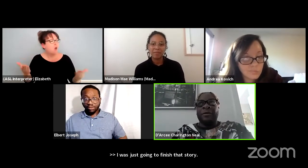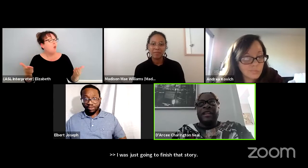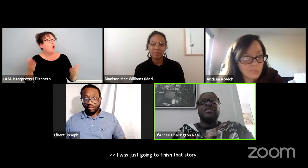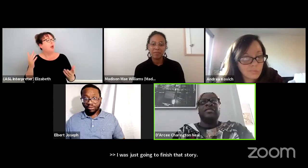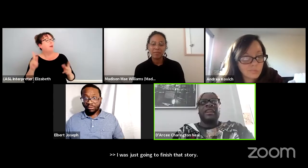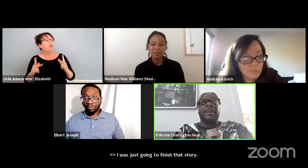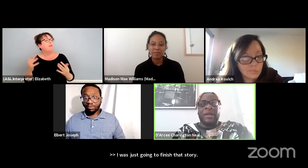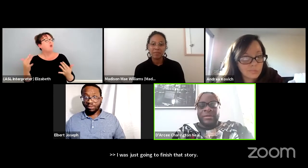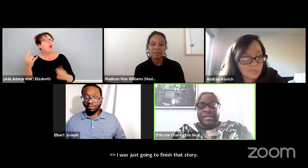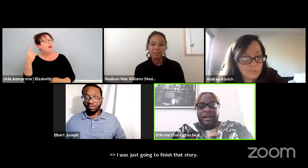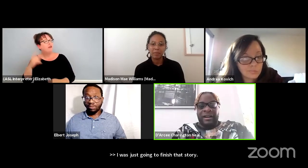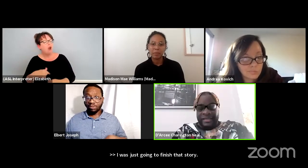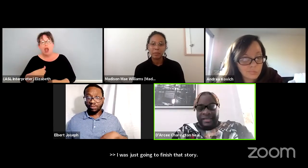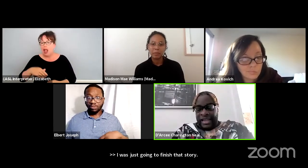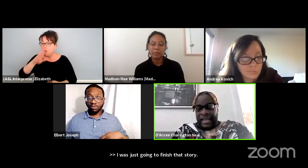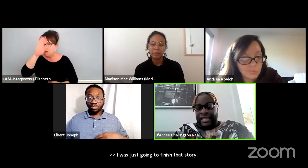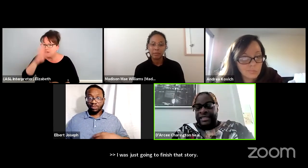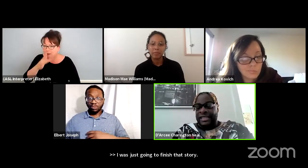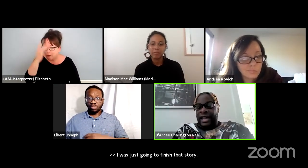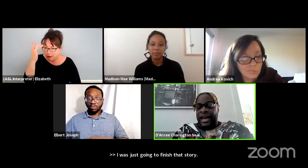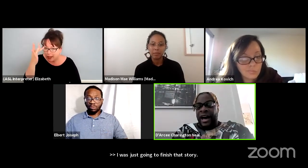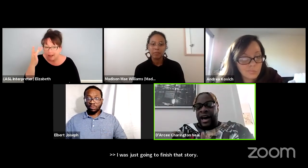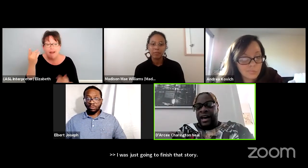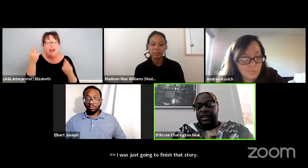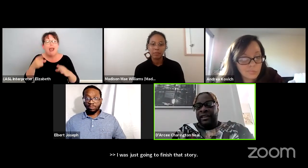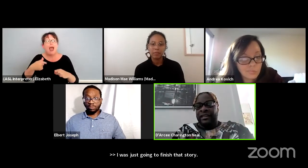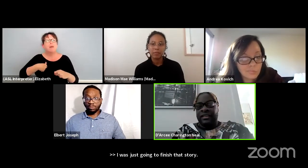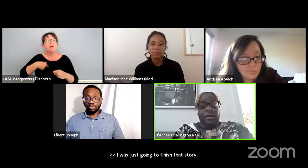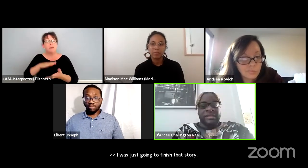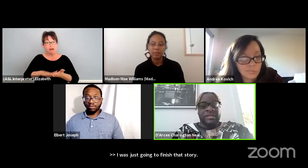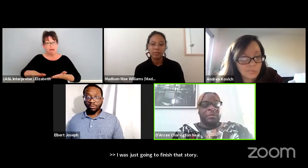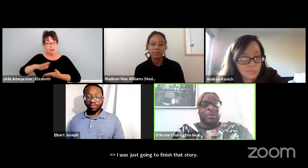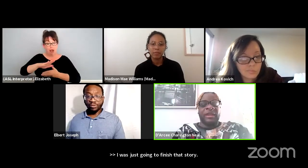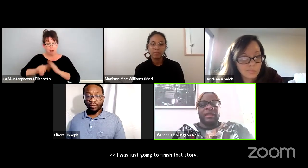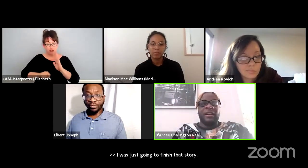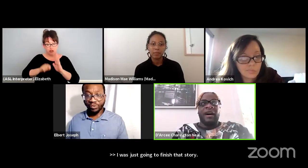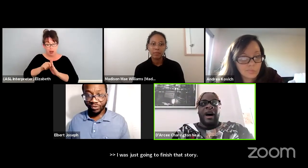I will never forget when I was in college and I, you know, to your point